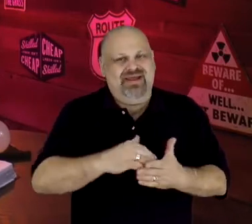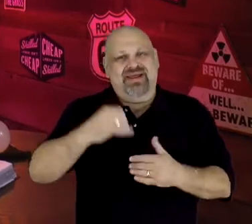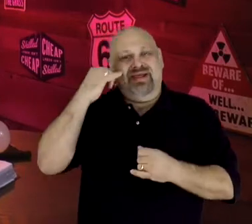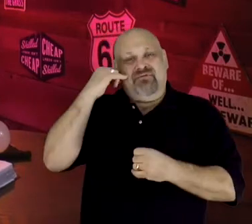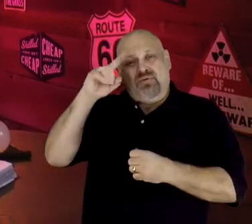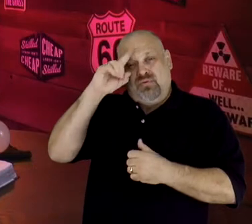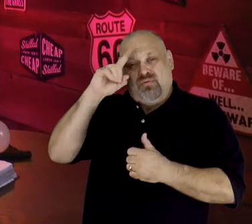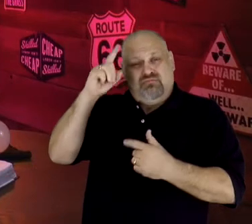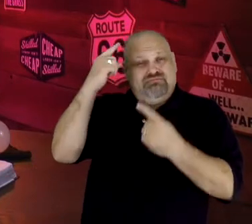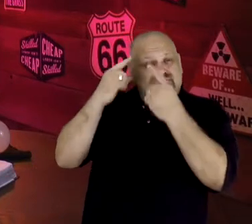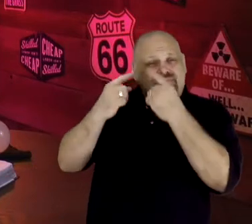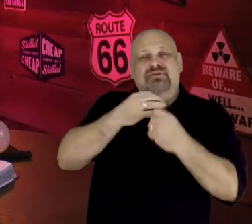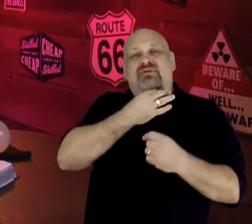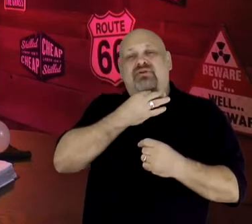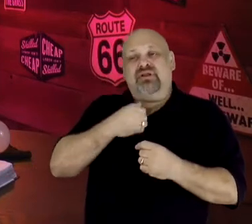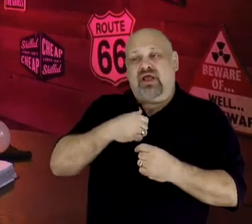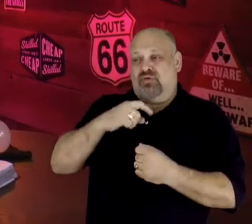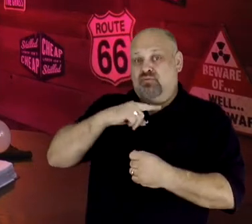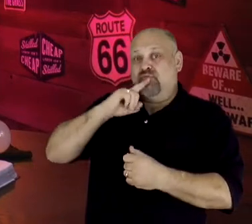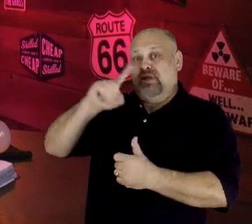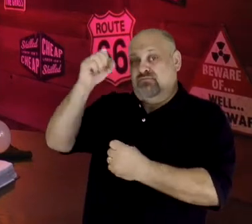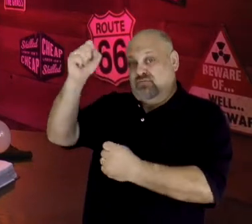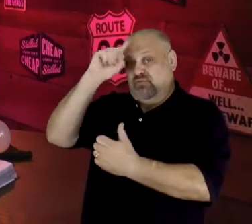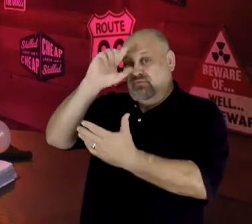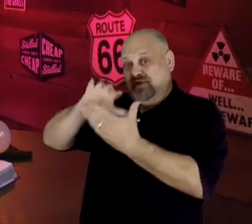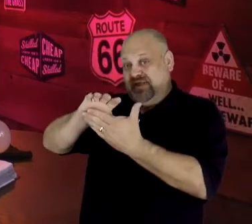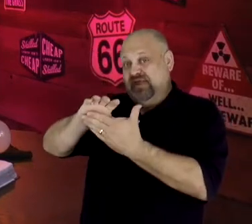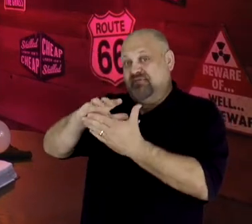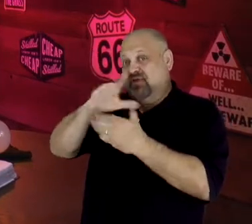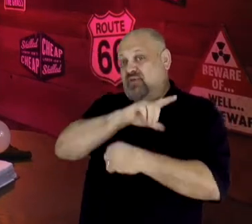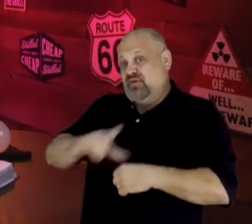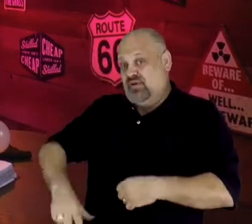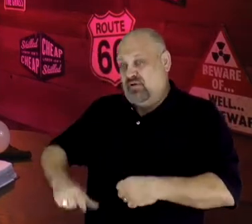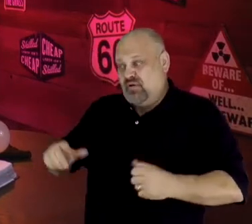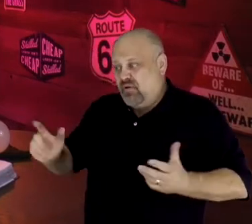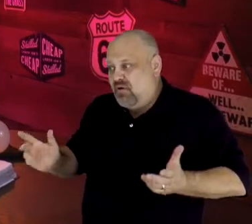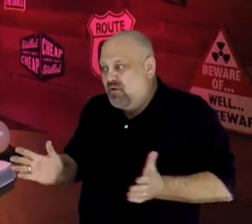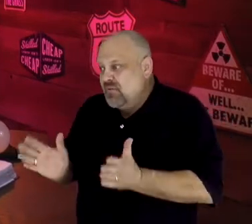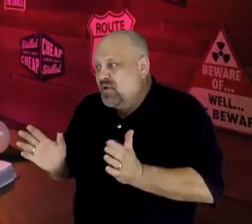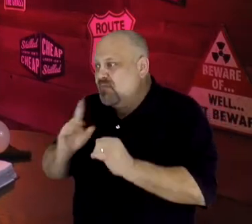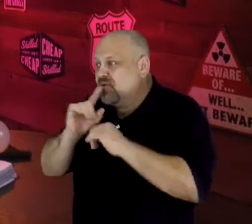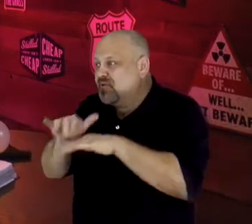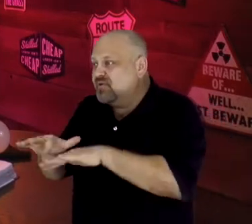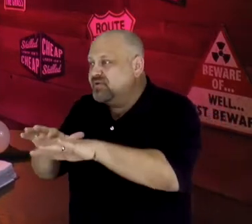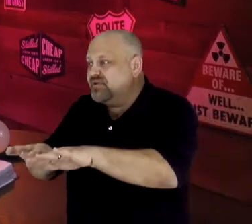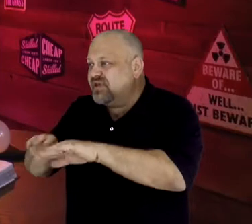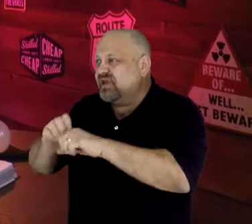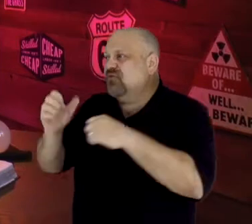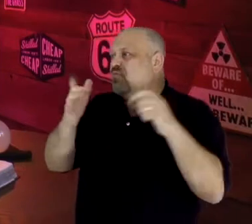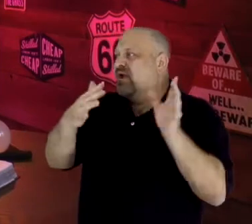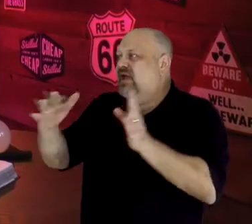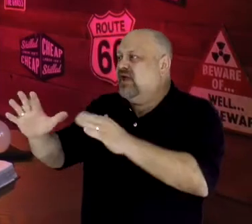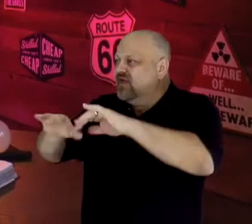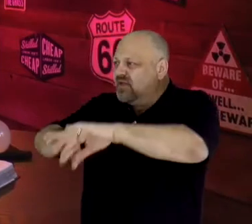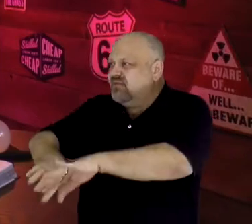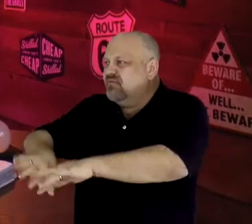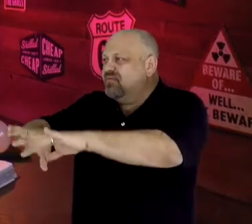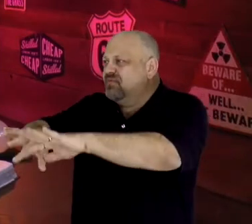drove the sea back with a strong east wind and turned it into dry land," dividing the waters when